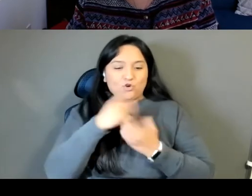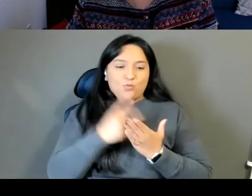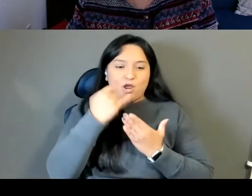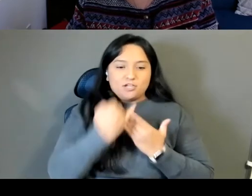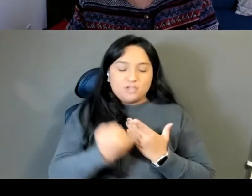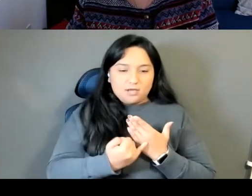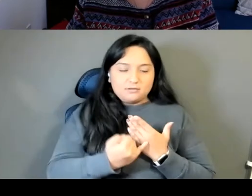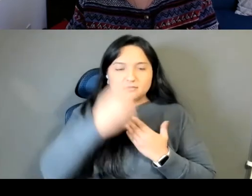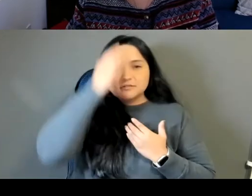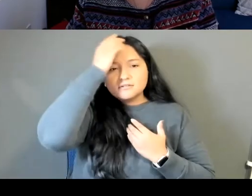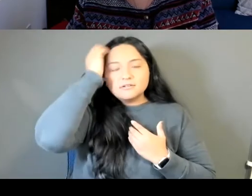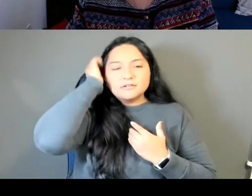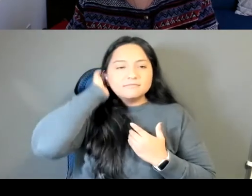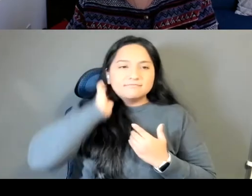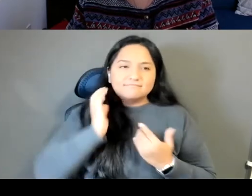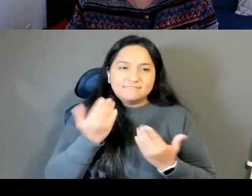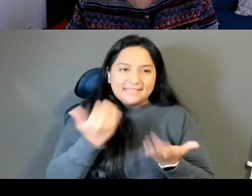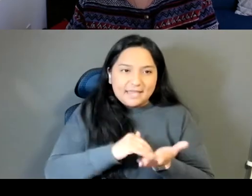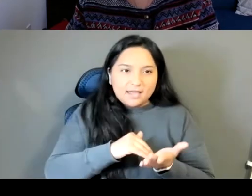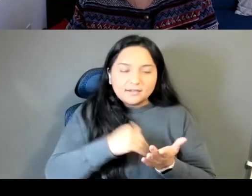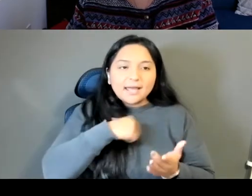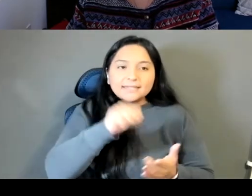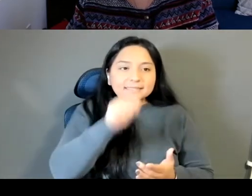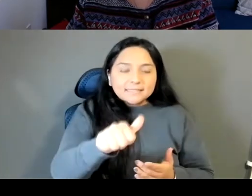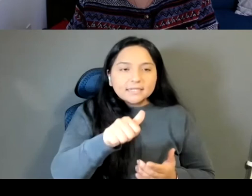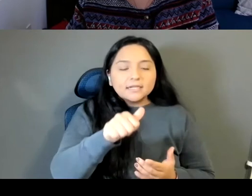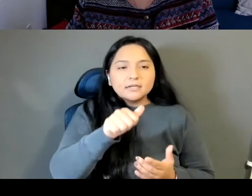up, you know, the dictionary definitions of Burmese words.